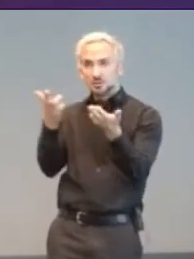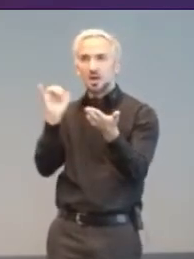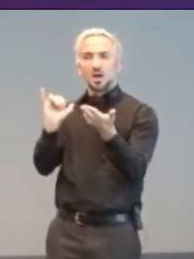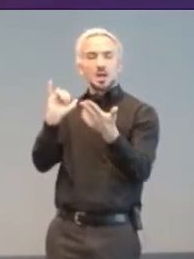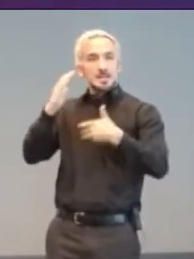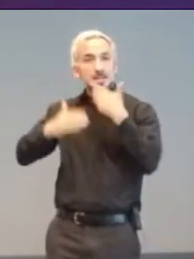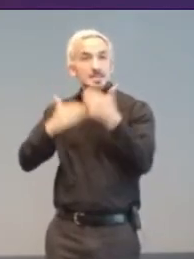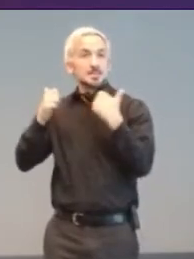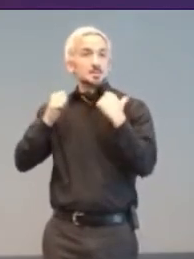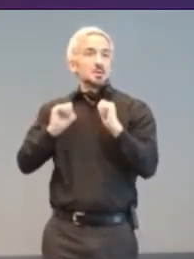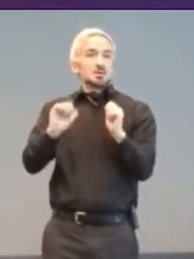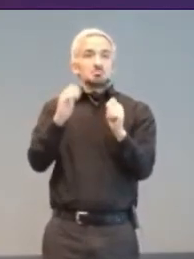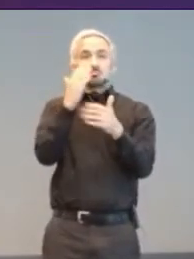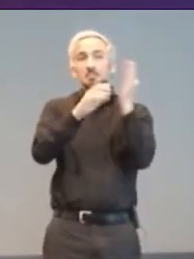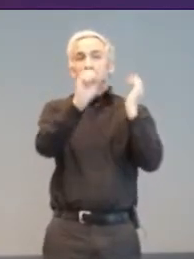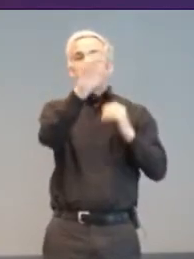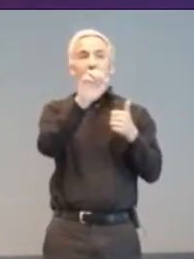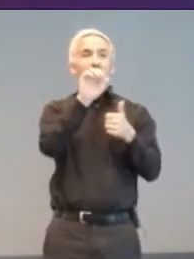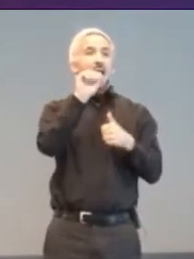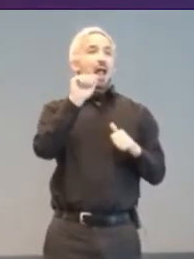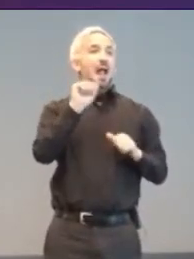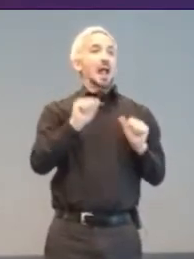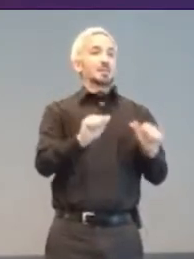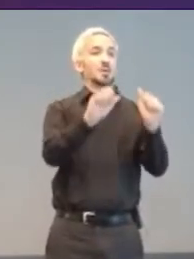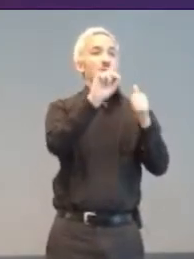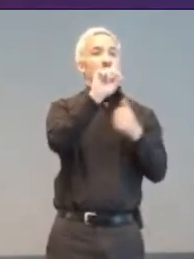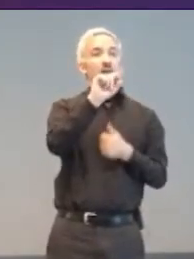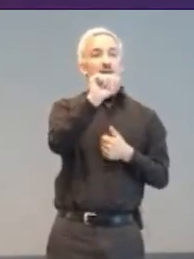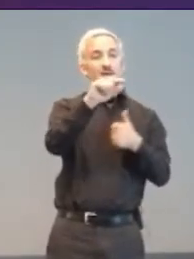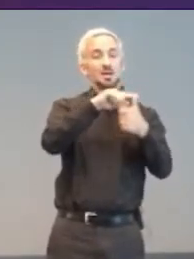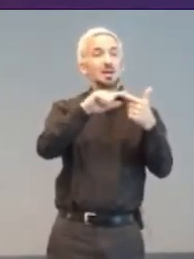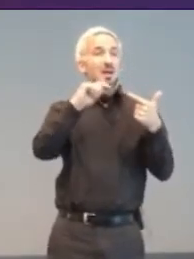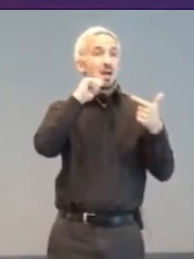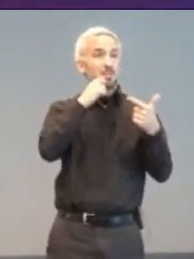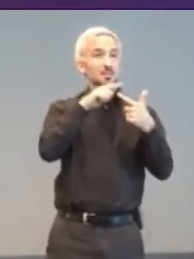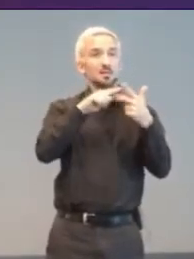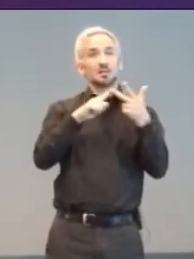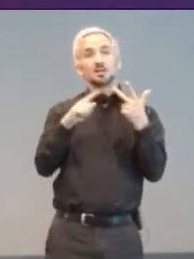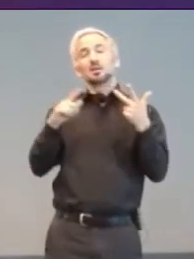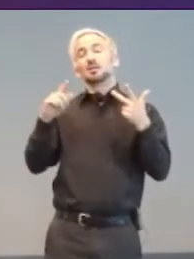include AbleData, Apple, The Blue File, The Disabled Children’s Computer Group,